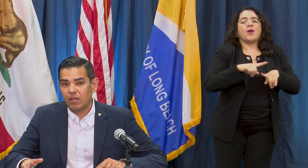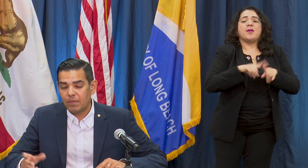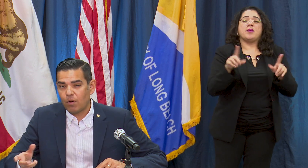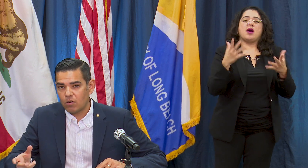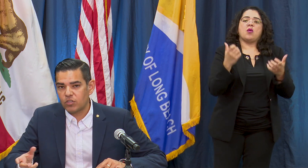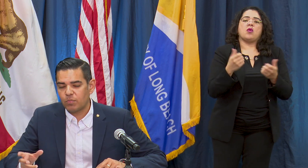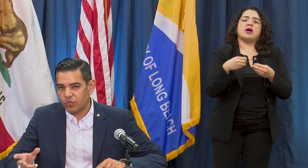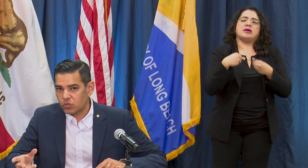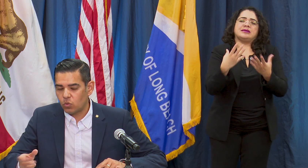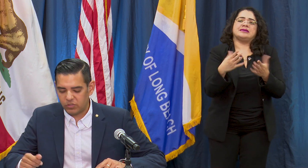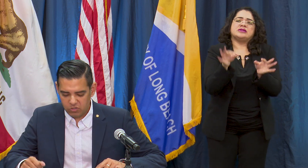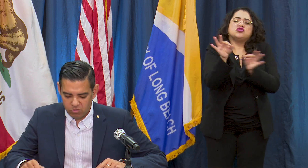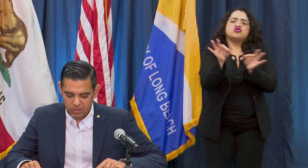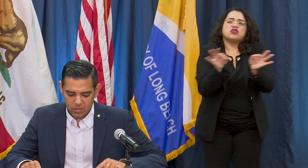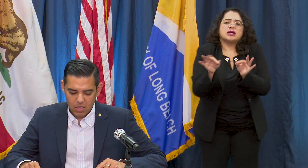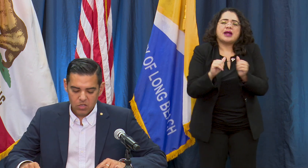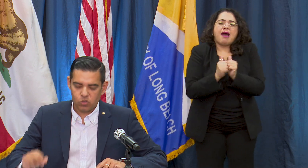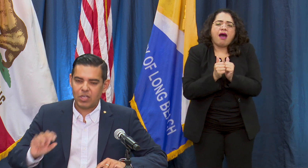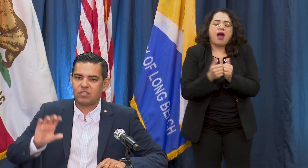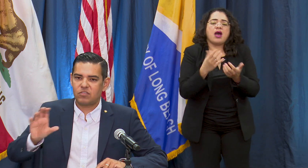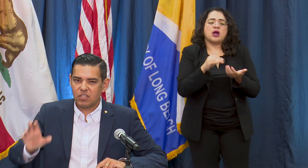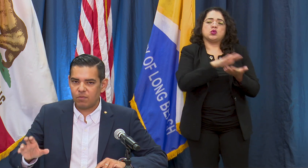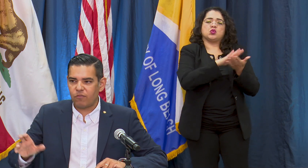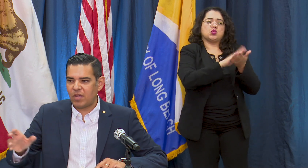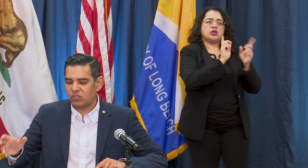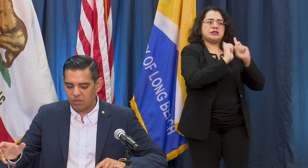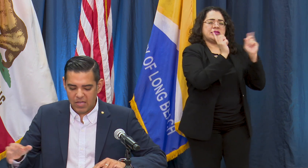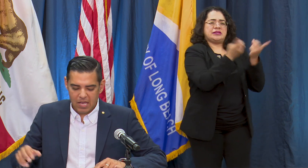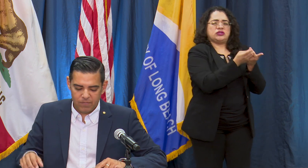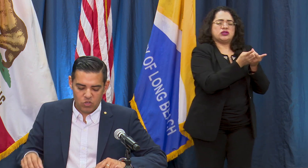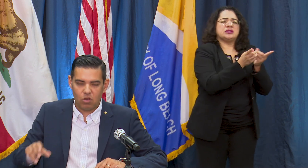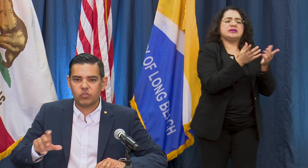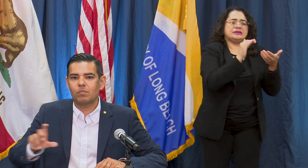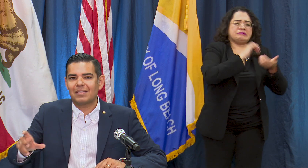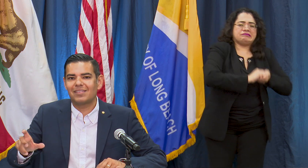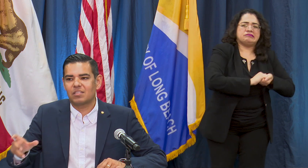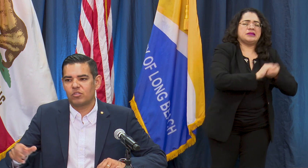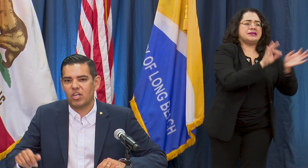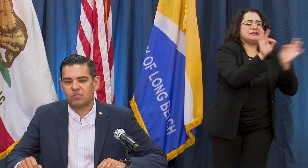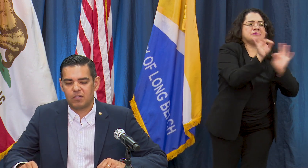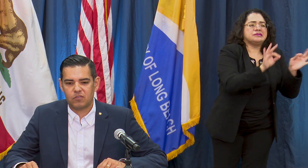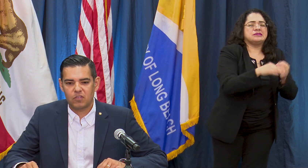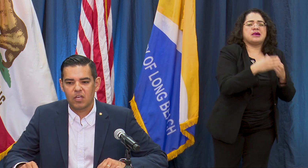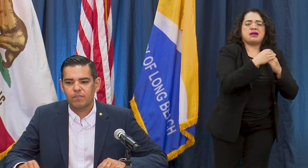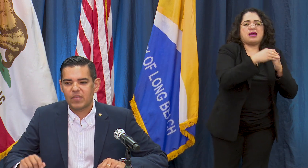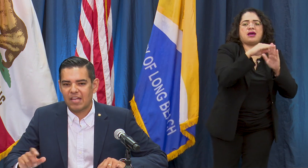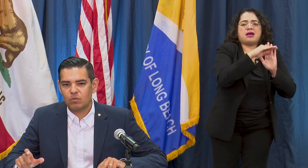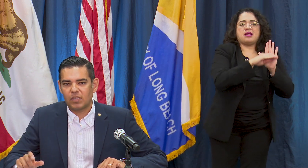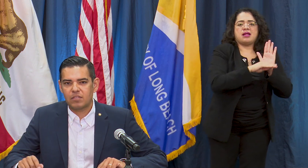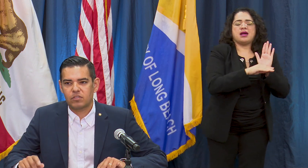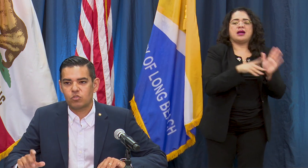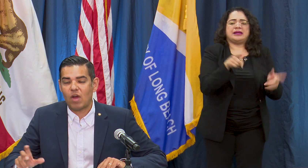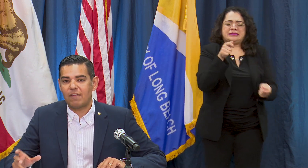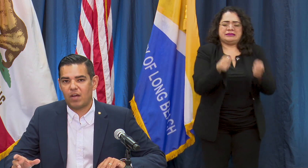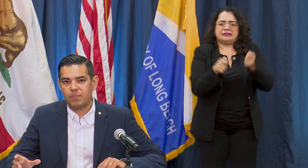partnership with the school district so you're gonna see some information on that and you also might see some adjustments as it relates to drive ups.